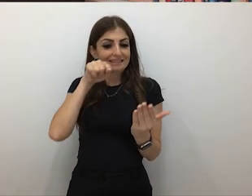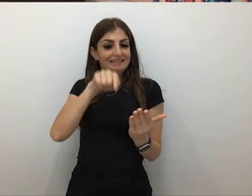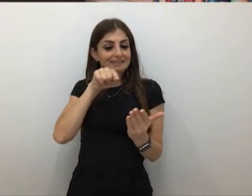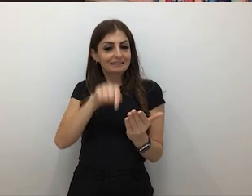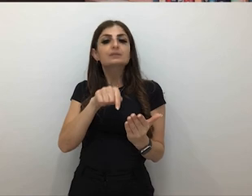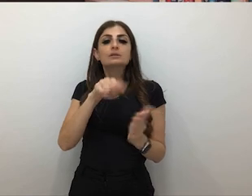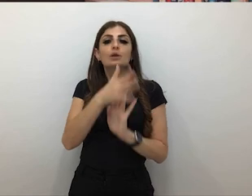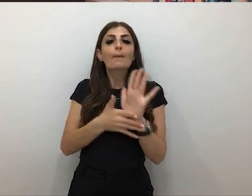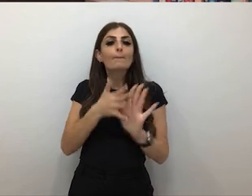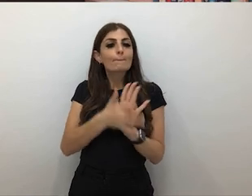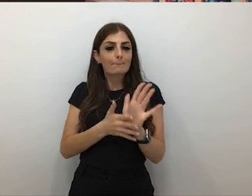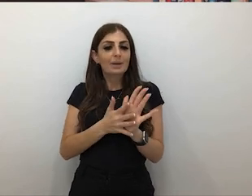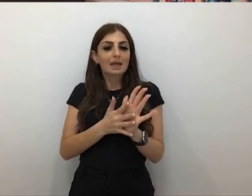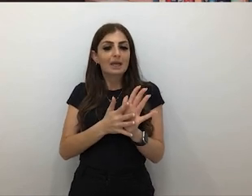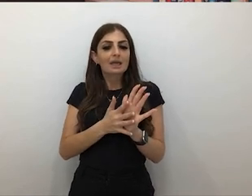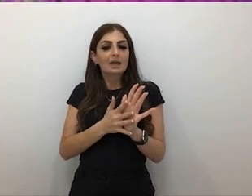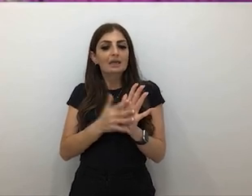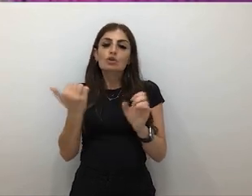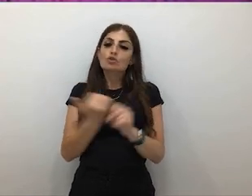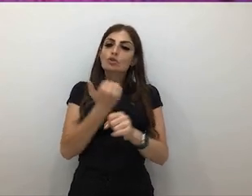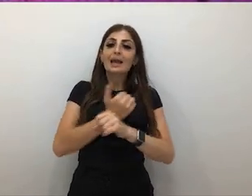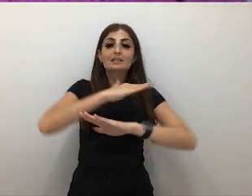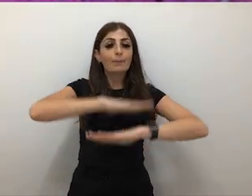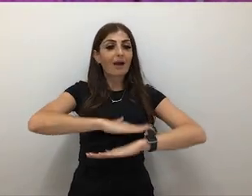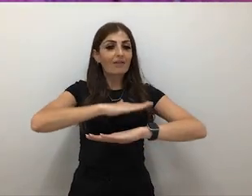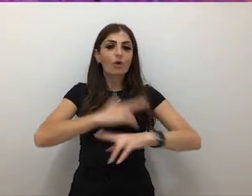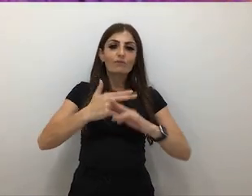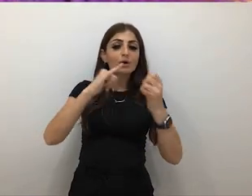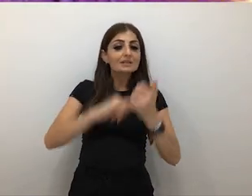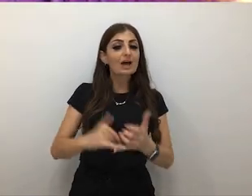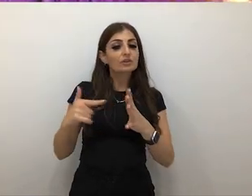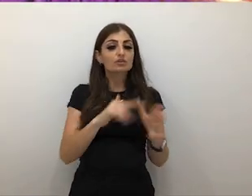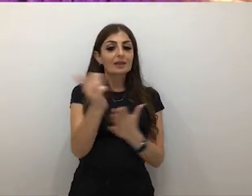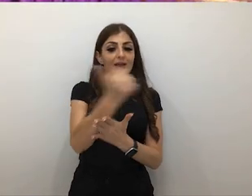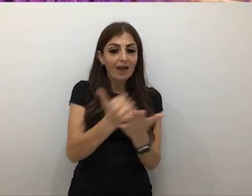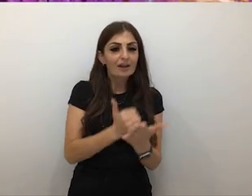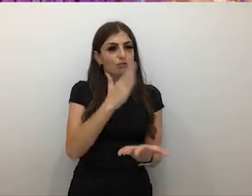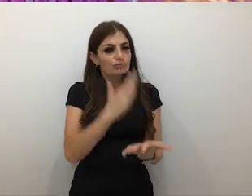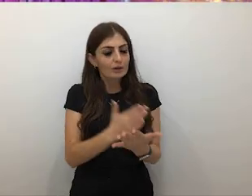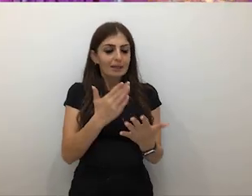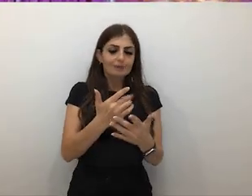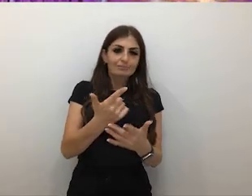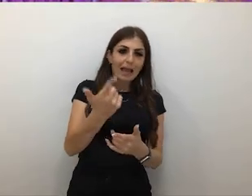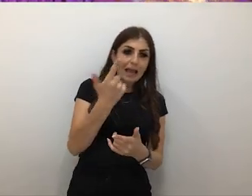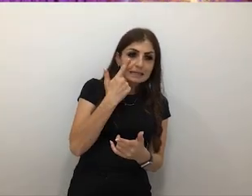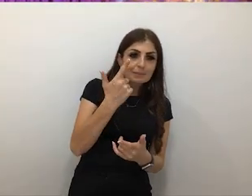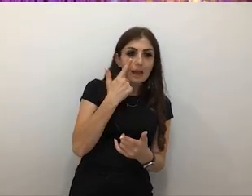a platform for kind of South Australian artists to experiment and create these kind of large scale,